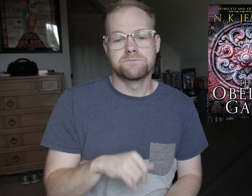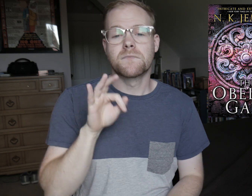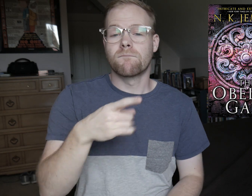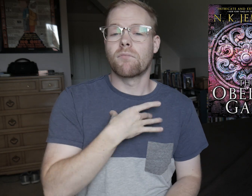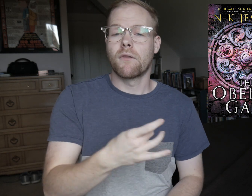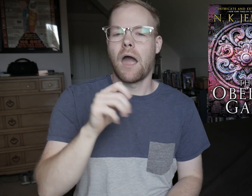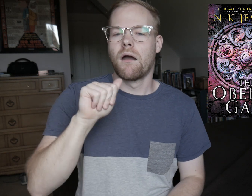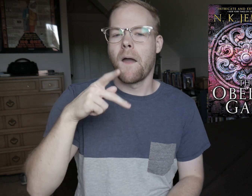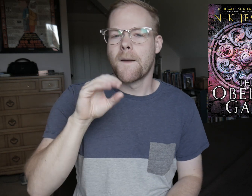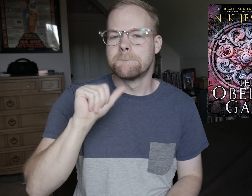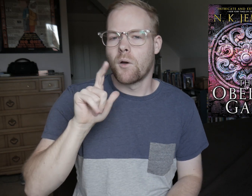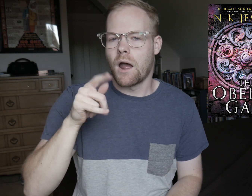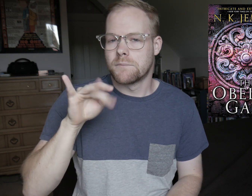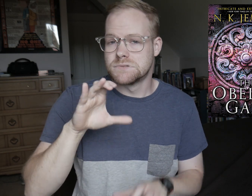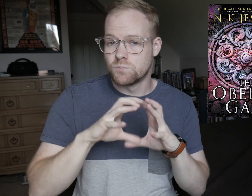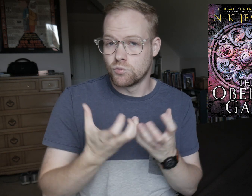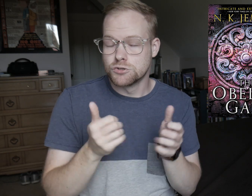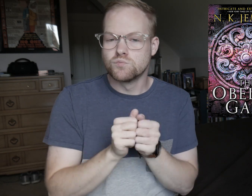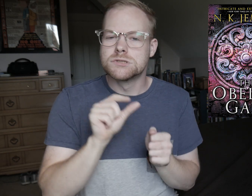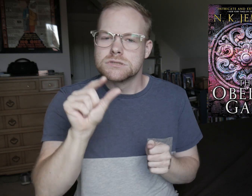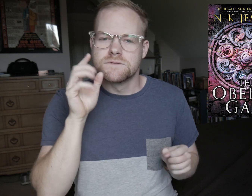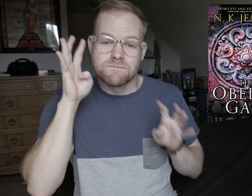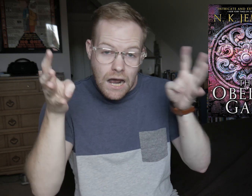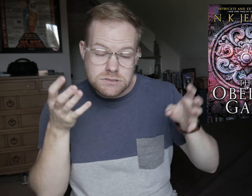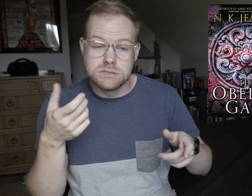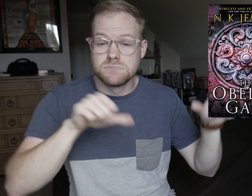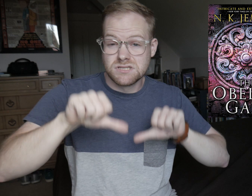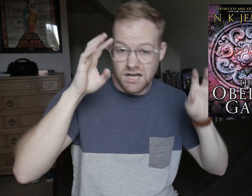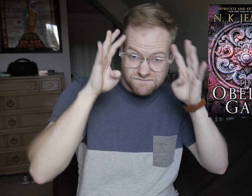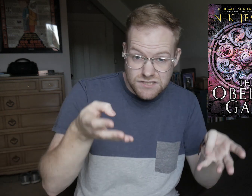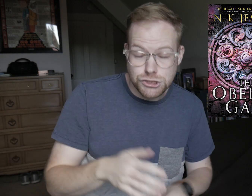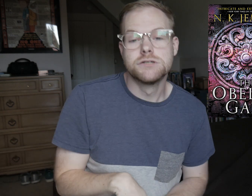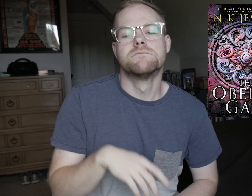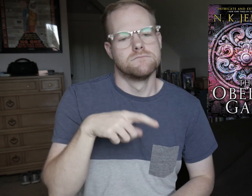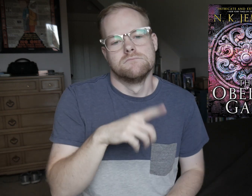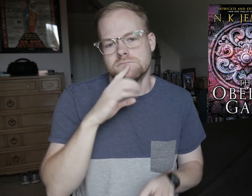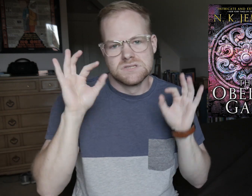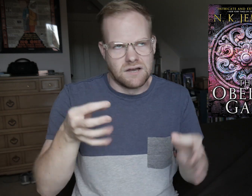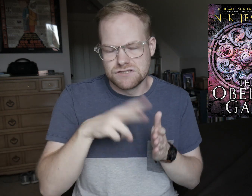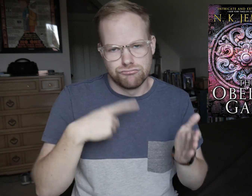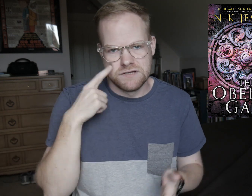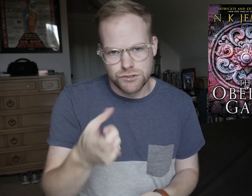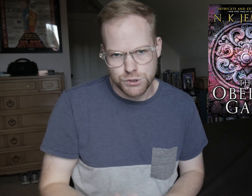If you like apocalyptic worlds with a touch of fantasy and science fiction, this is definitely a read for you.